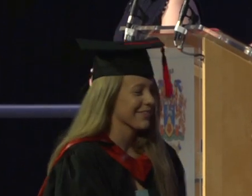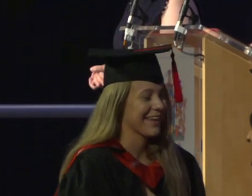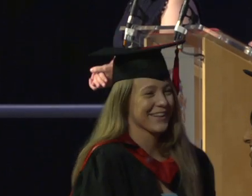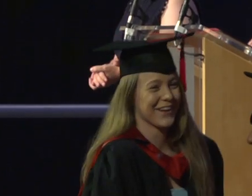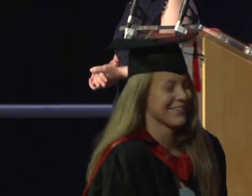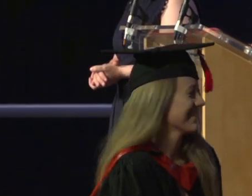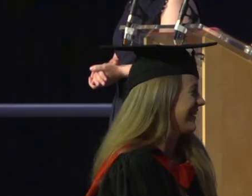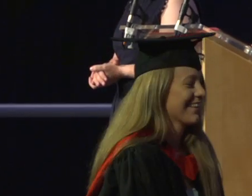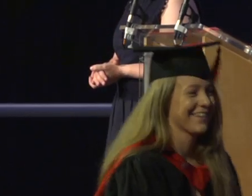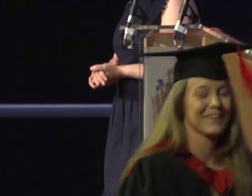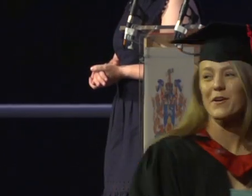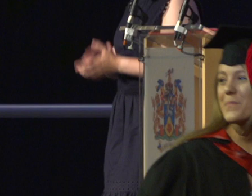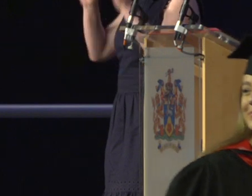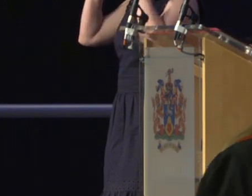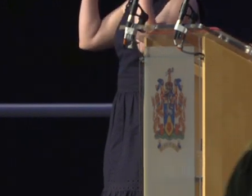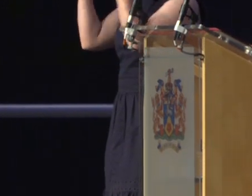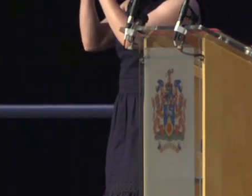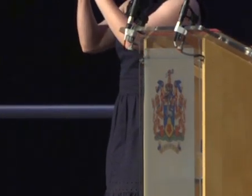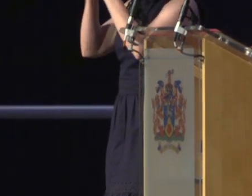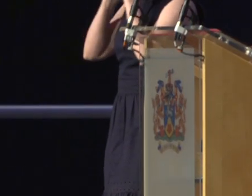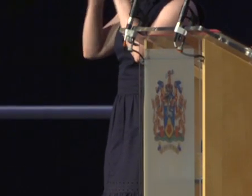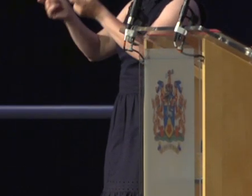With a University Prize